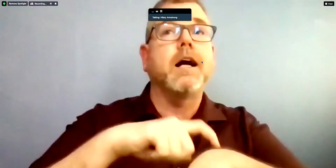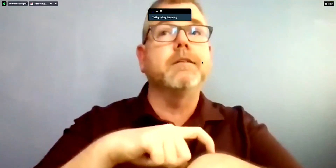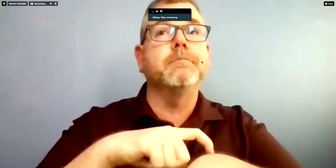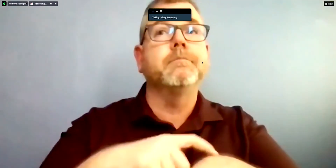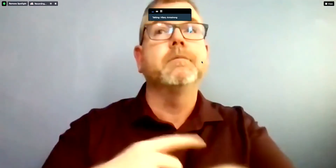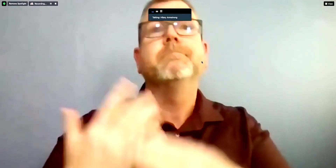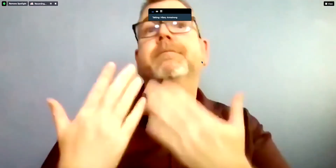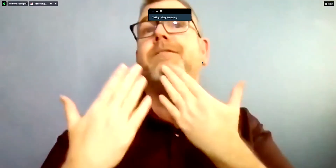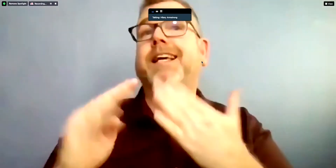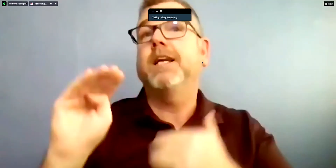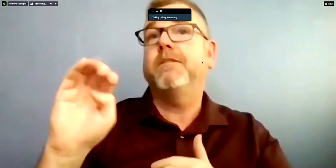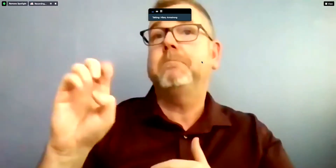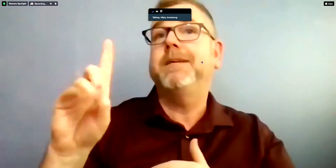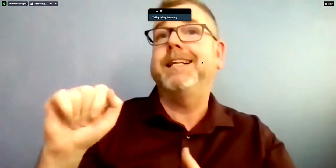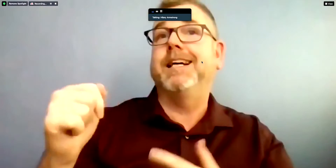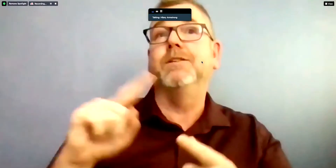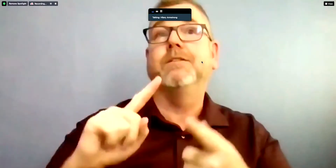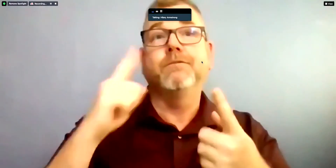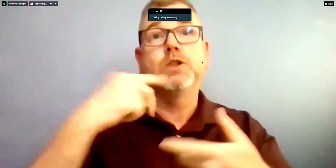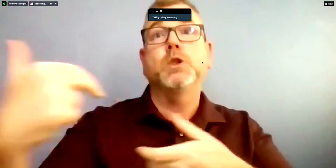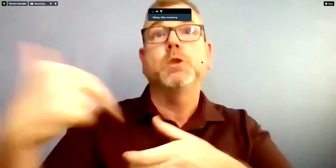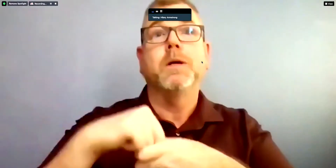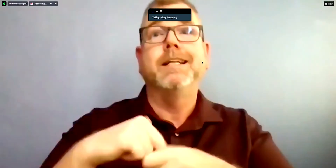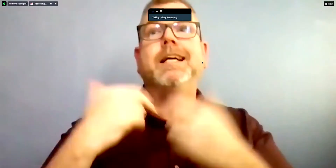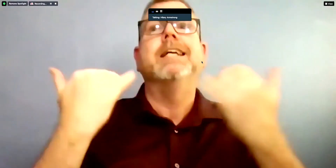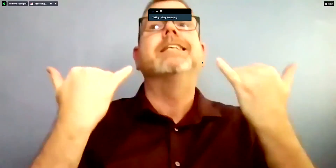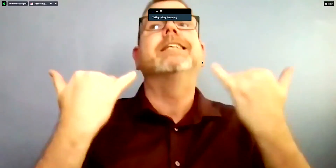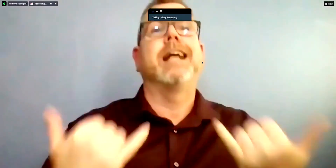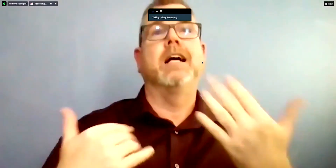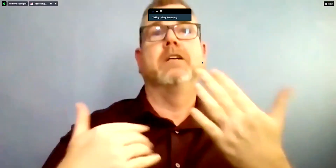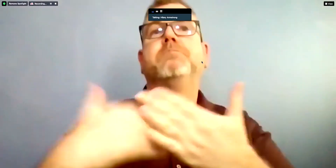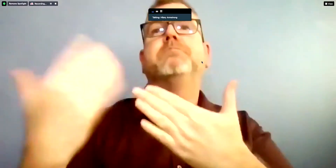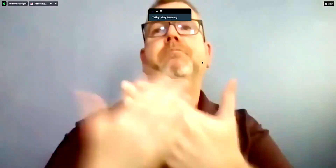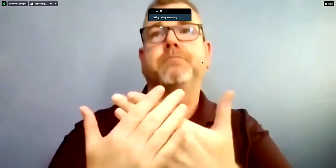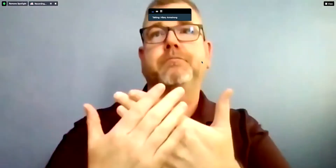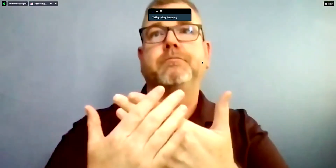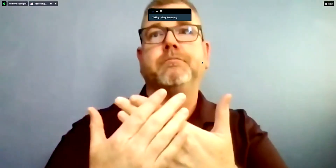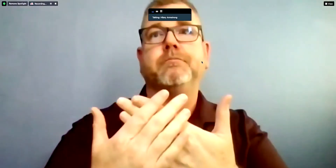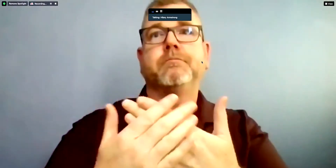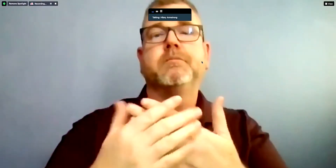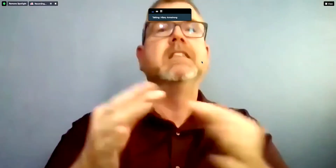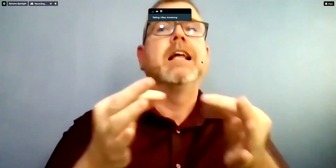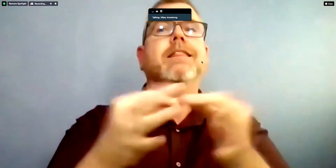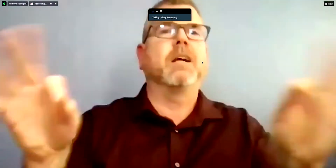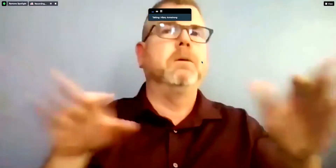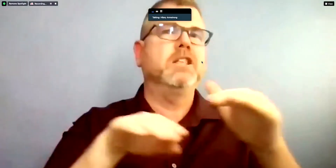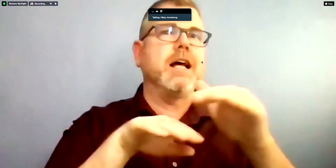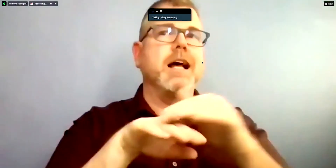We will now proceed to our language access team from the emergency operations center.